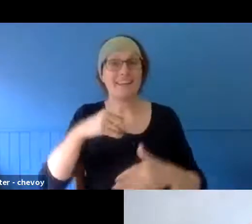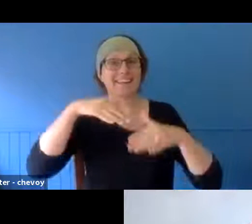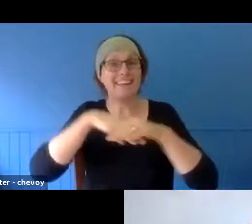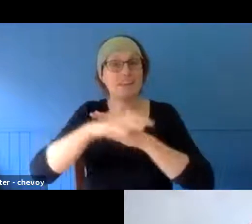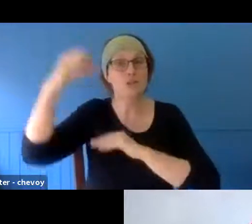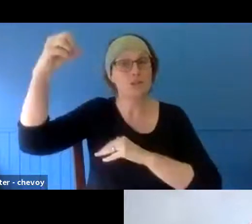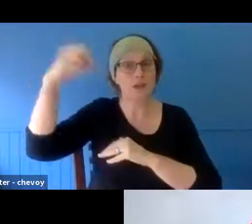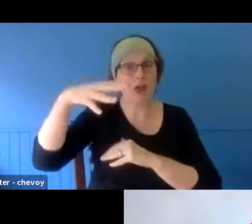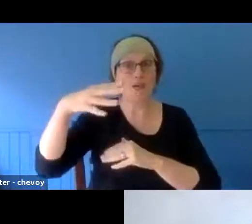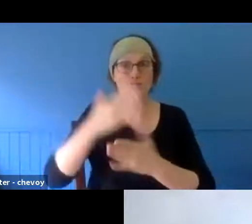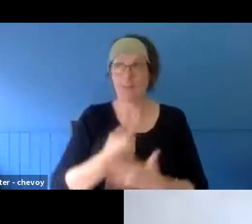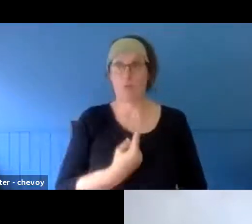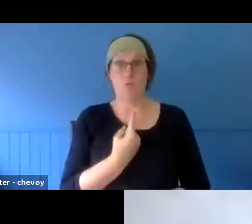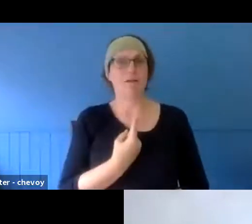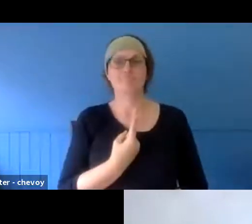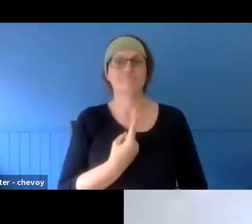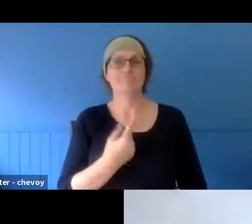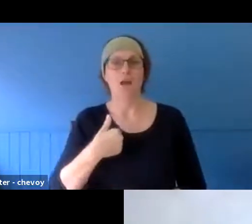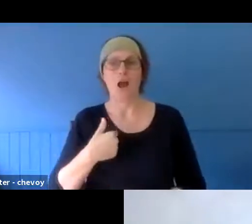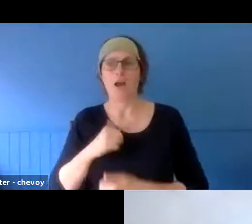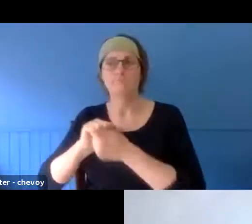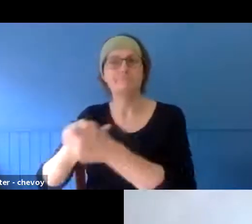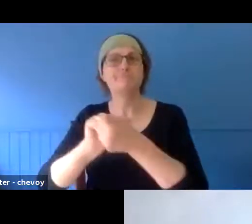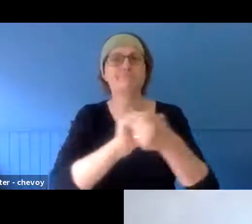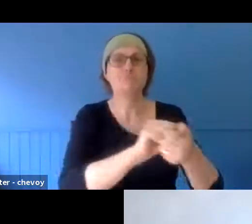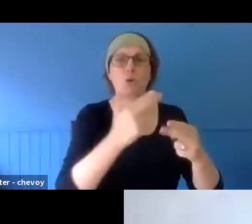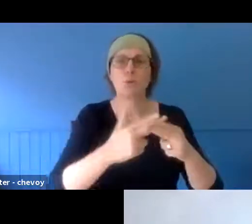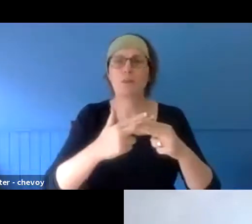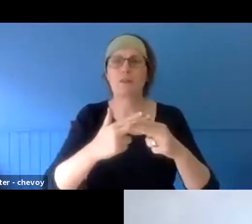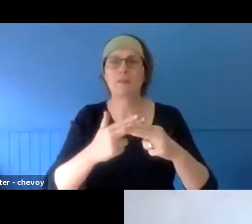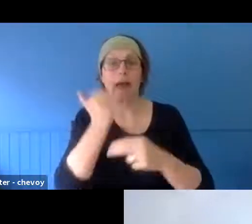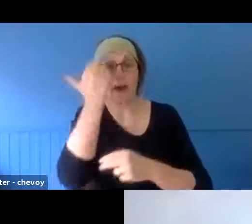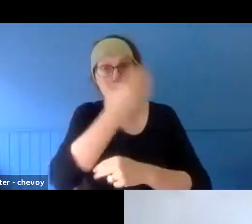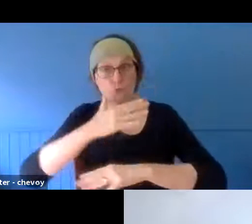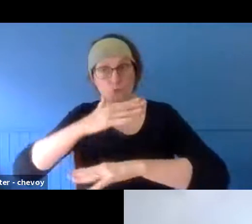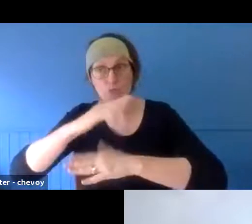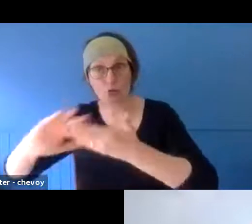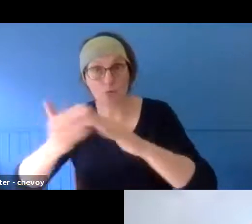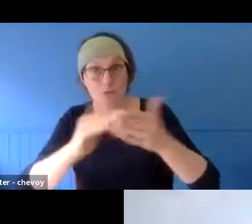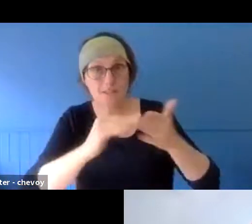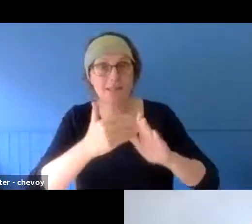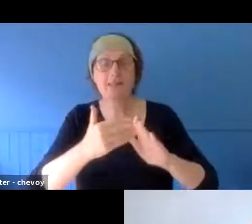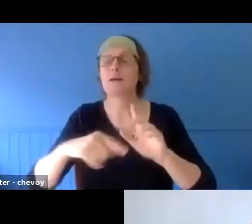with community, and also with my colleague Steph Robinson, so it's definitely not "my" project, but a project that I was part of getting